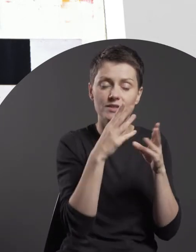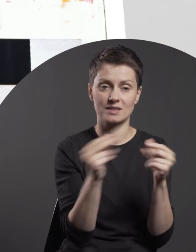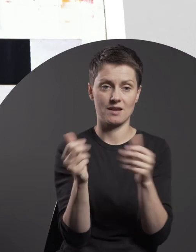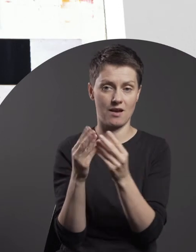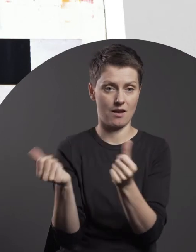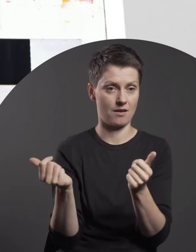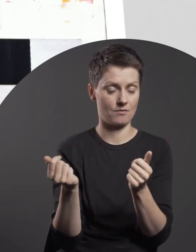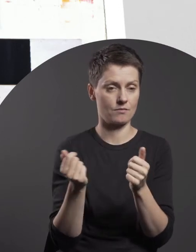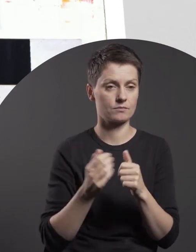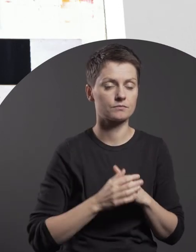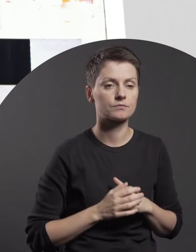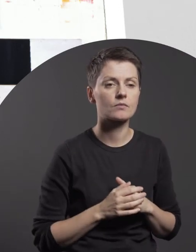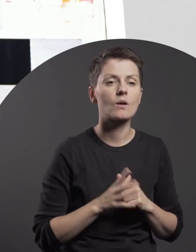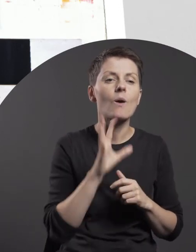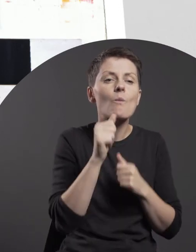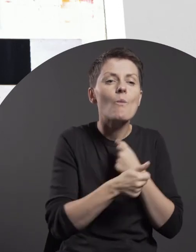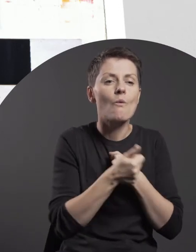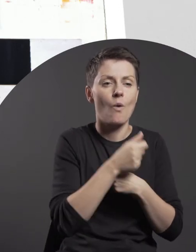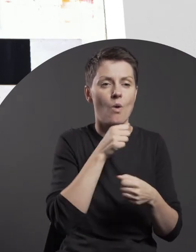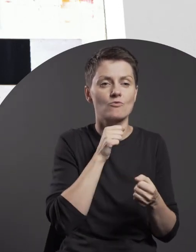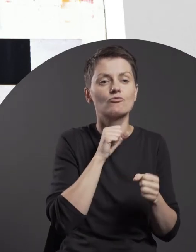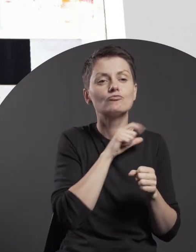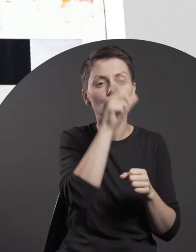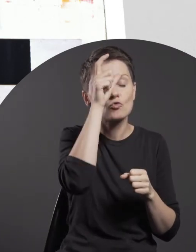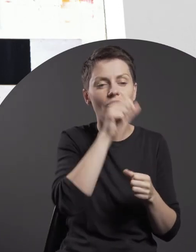as a result of the destructive actions of humanity at large.